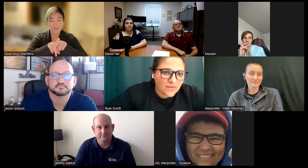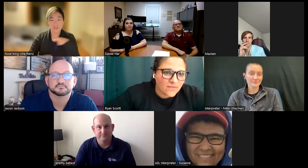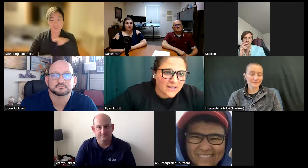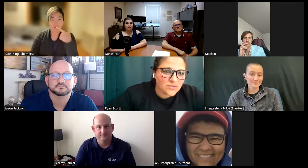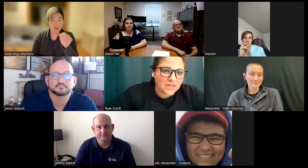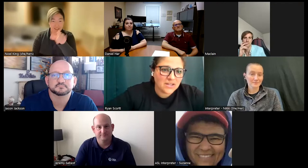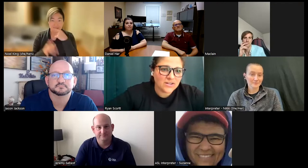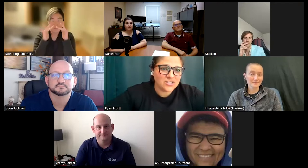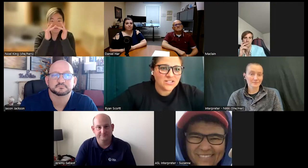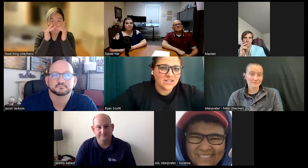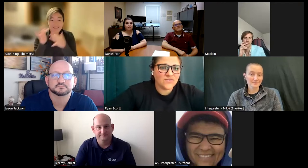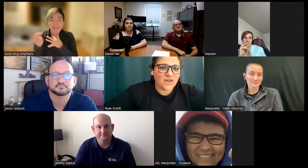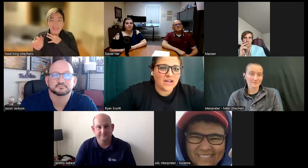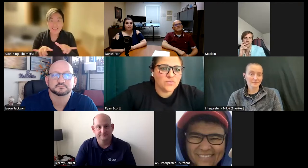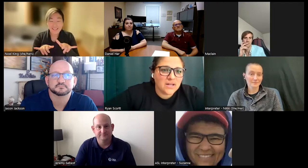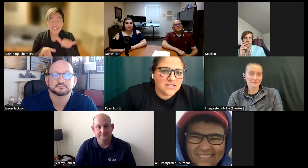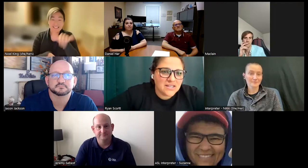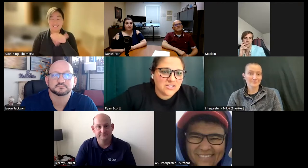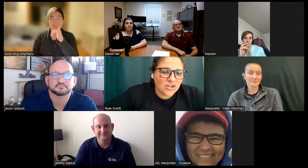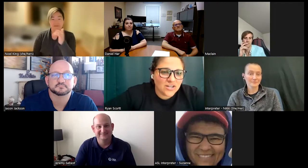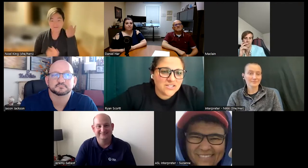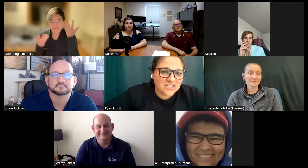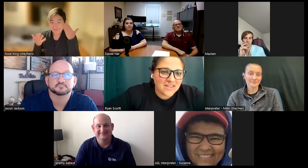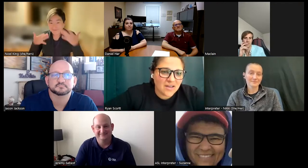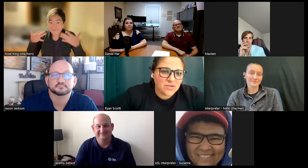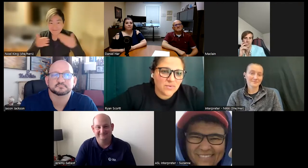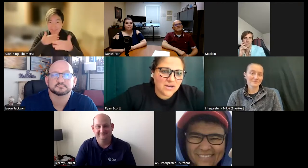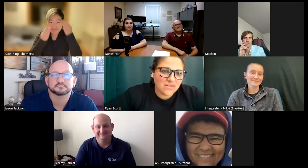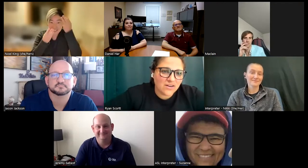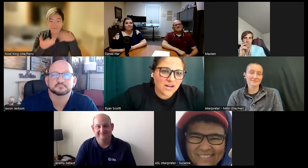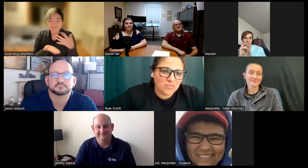find what their Niche is and find what is curious to them to where they are